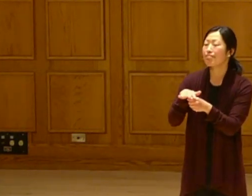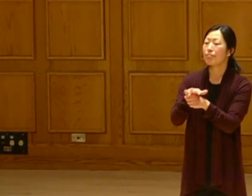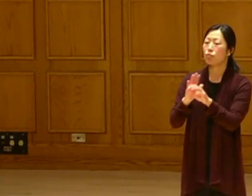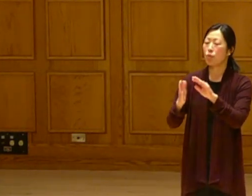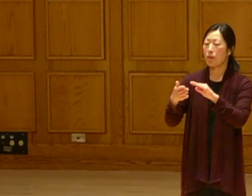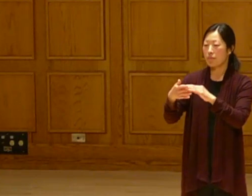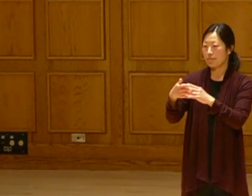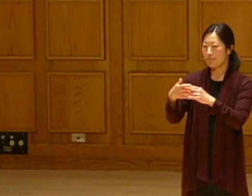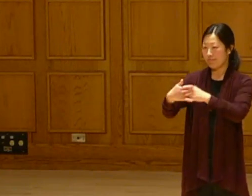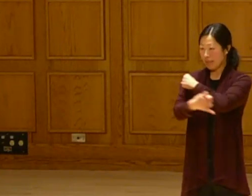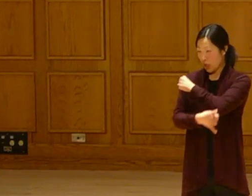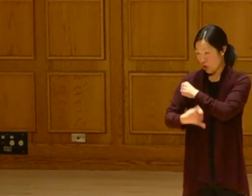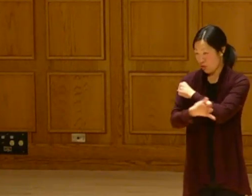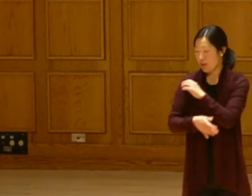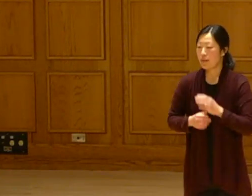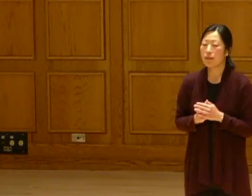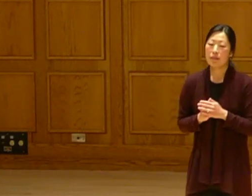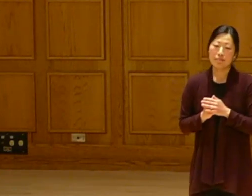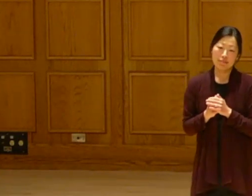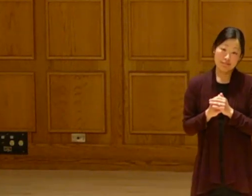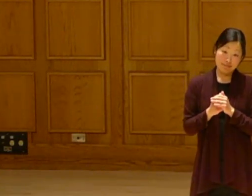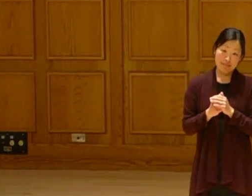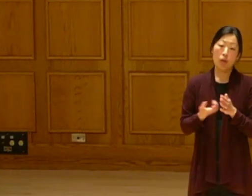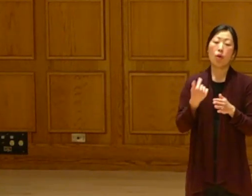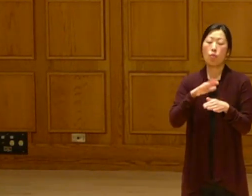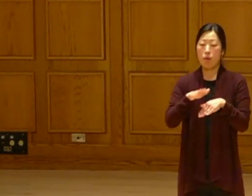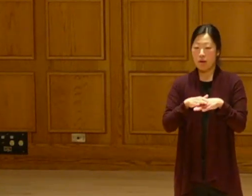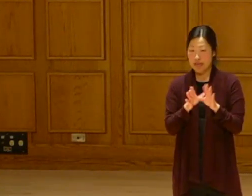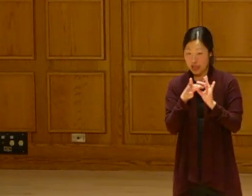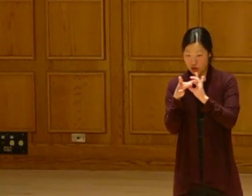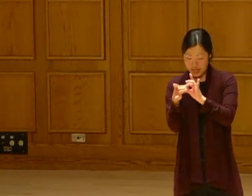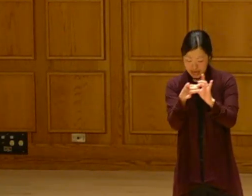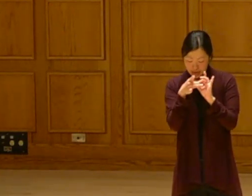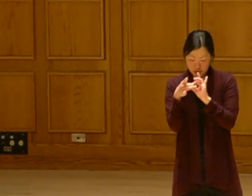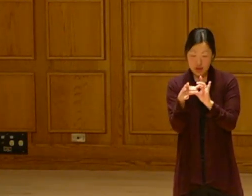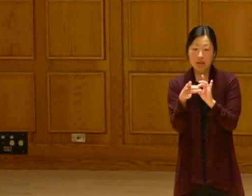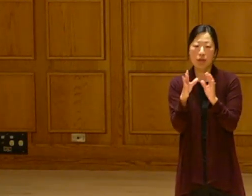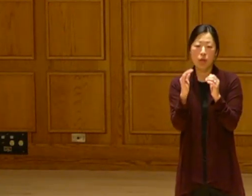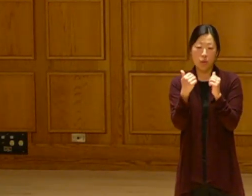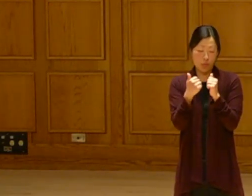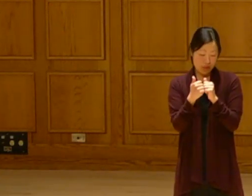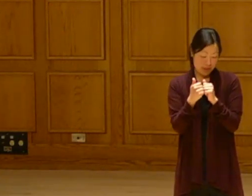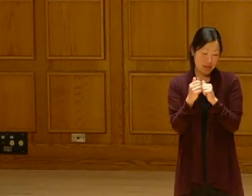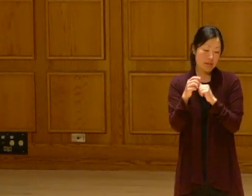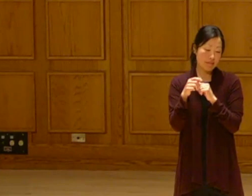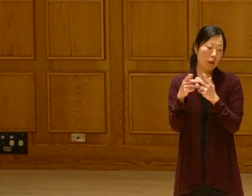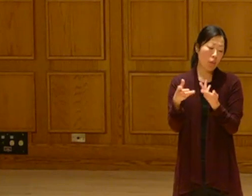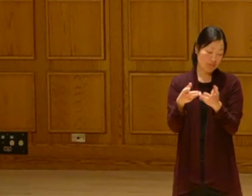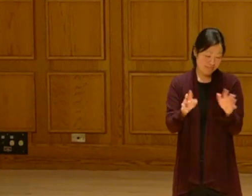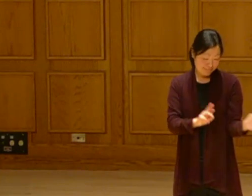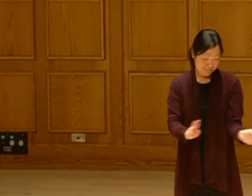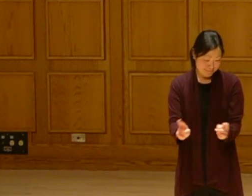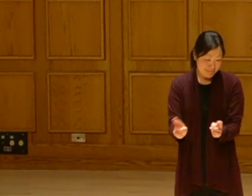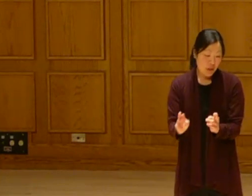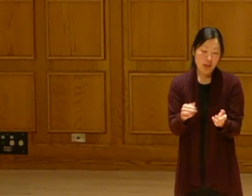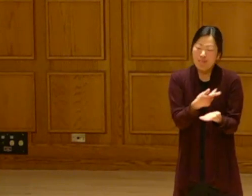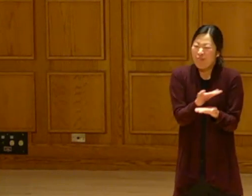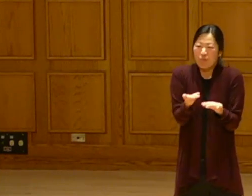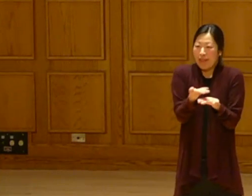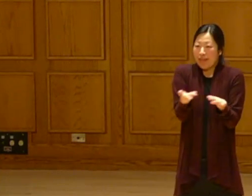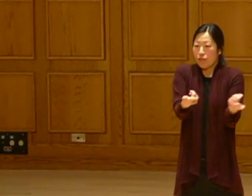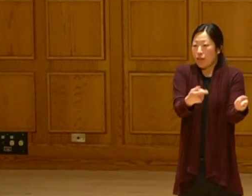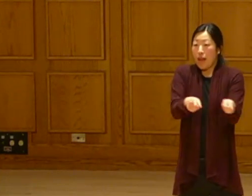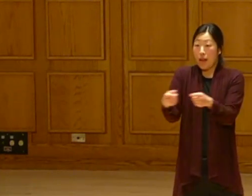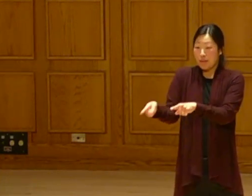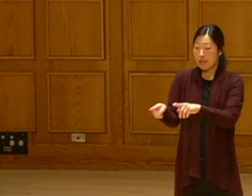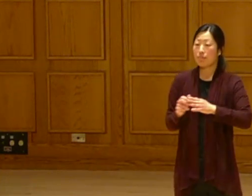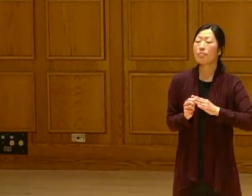We have a lot of issues that we're working with FERC, the